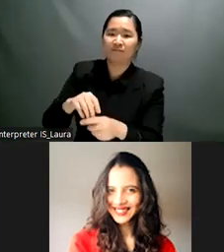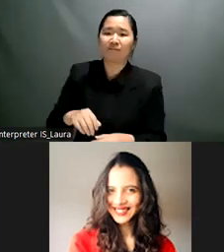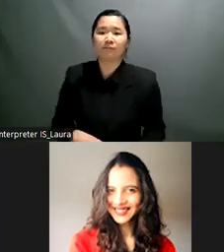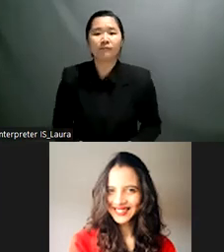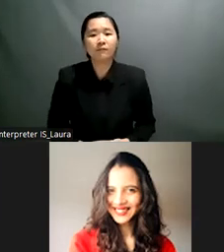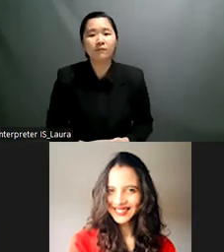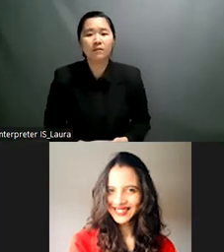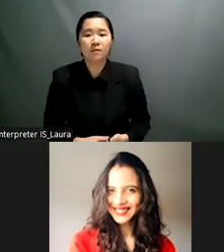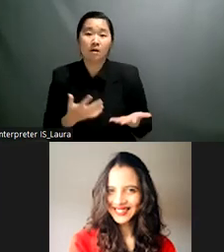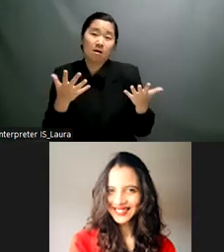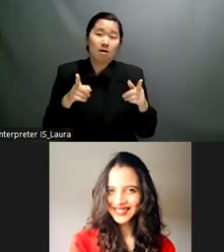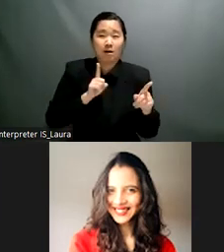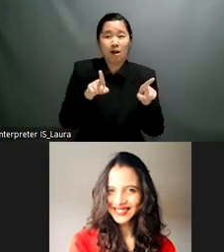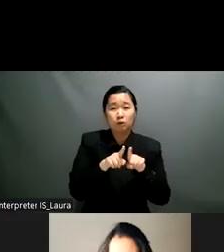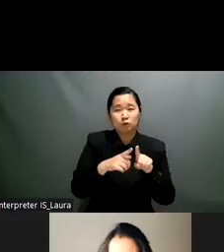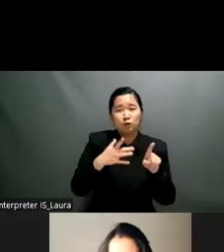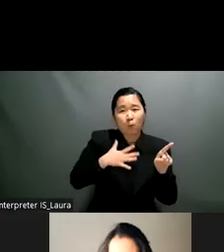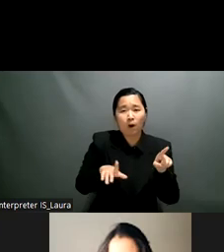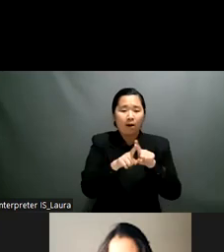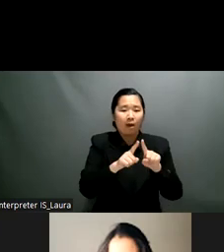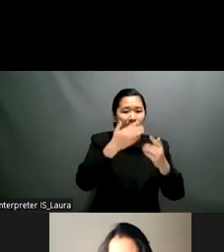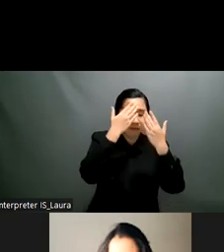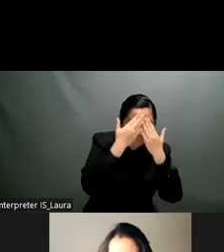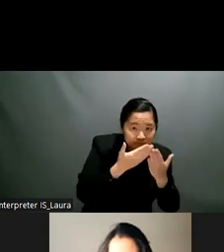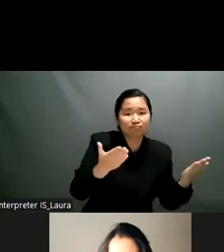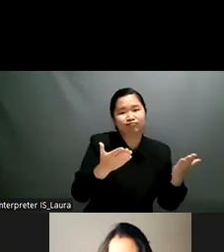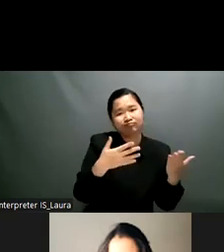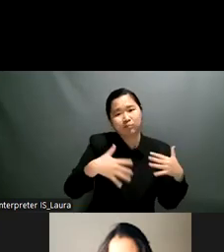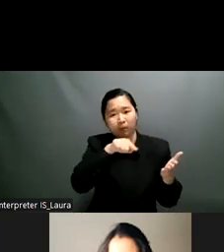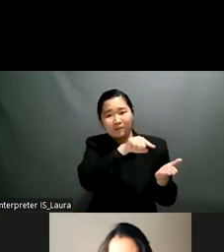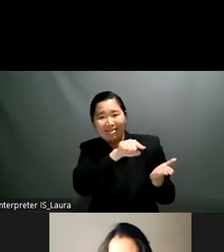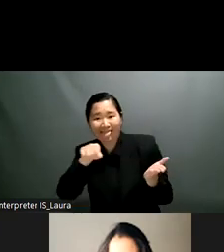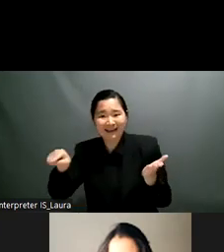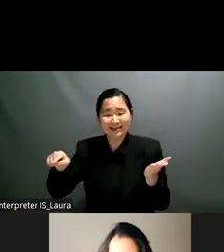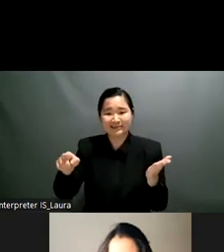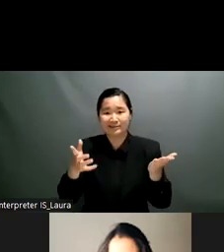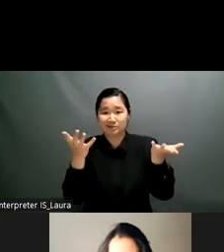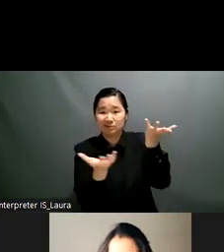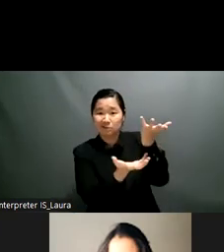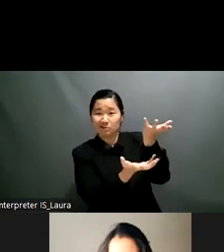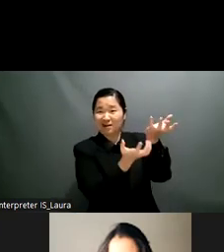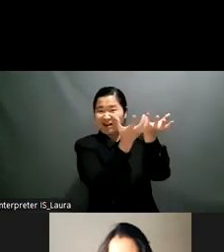experienced so it the the barriers that impede the inclusion of persons with disabilities and